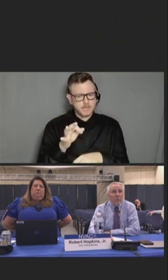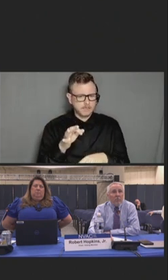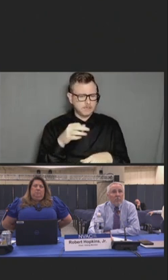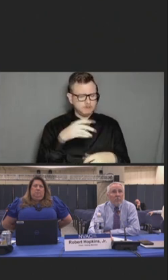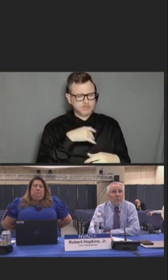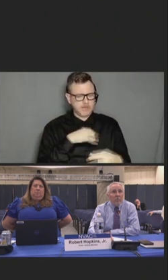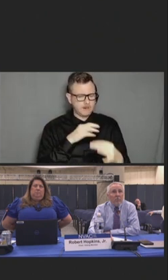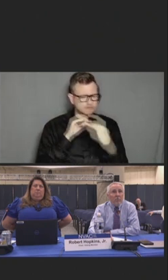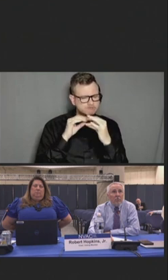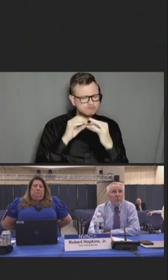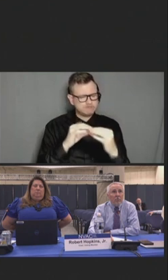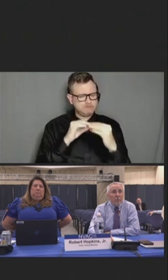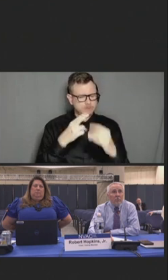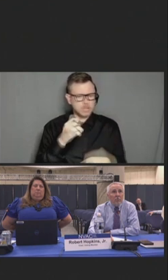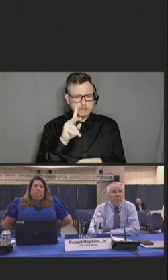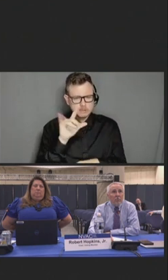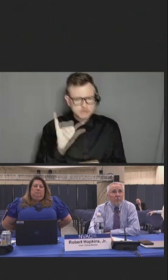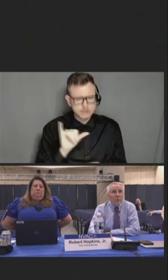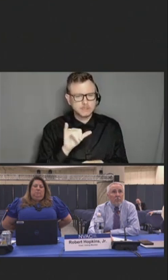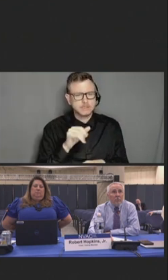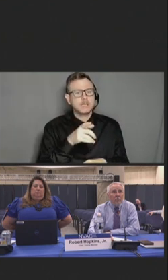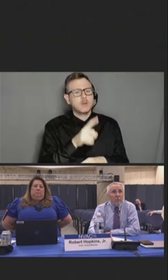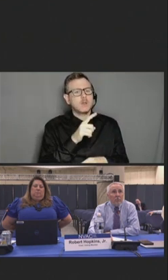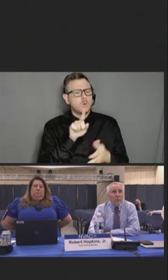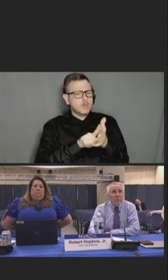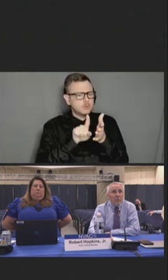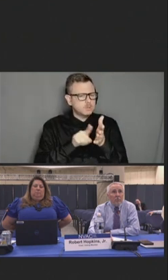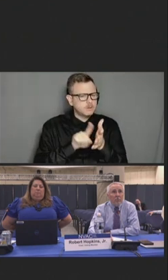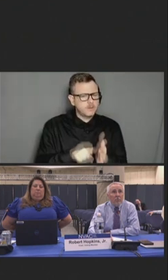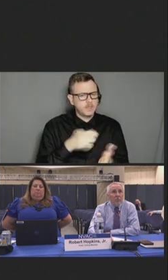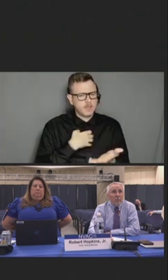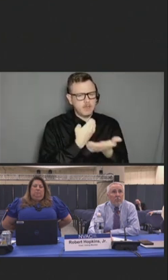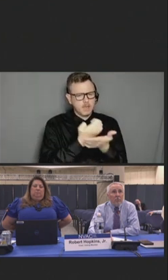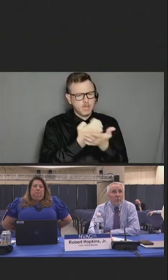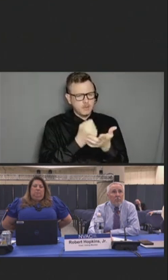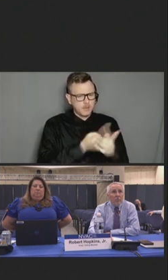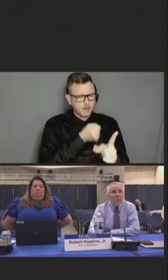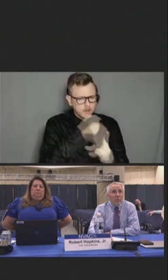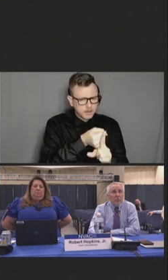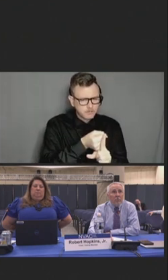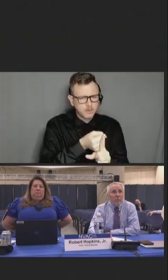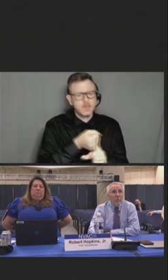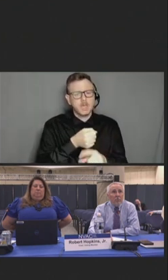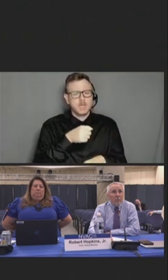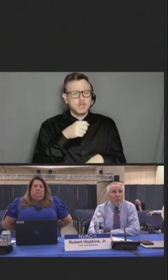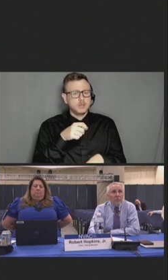during the pandemic might influence how people perceive a COVID-19 related assault.